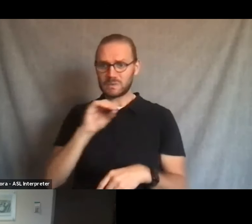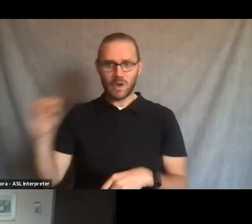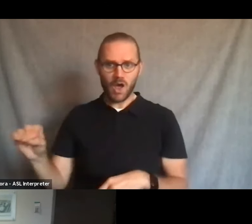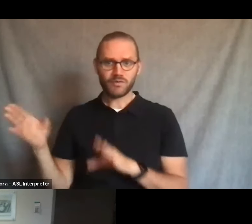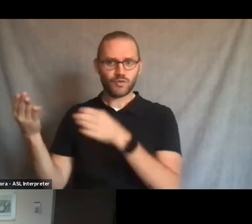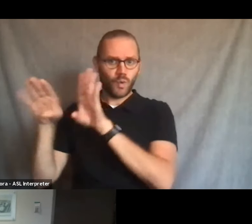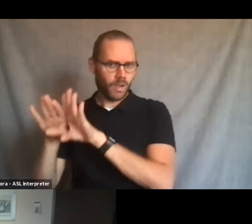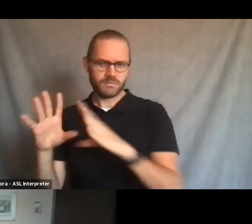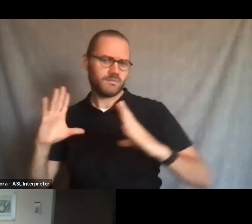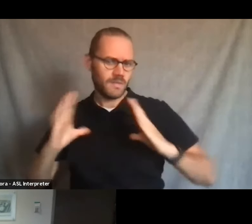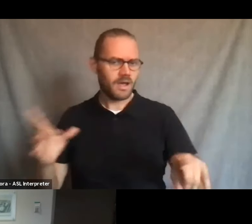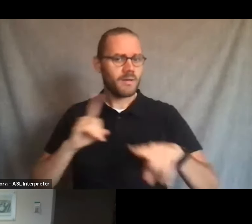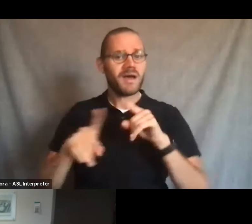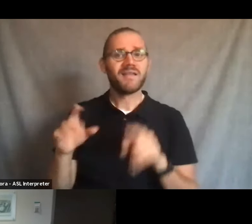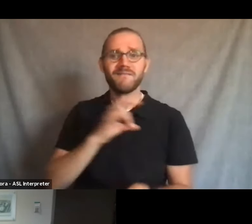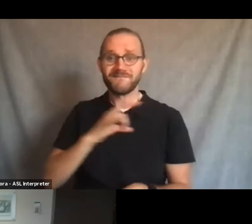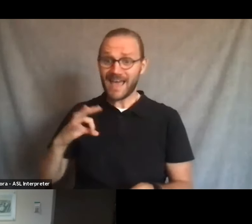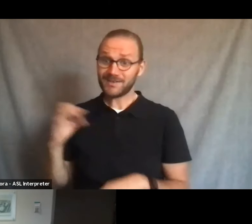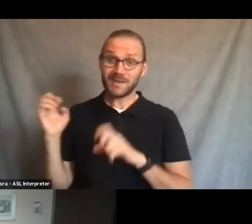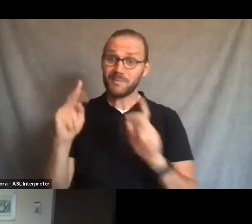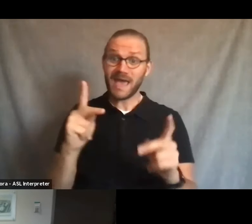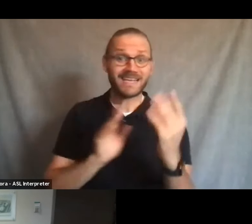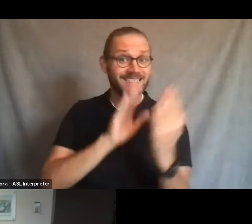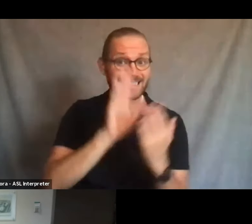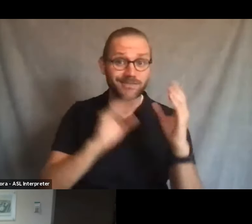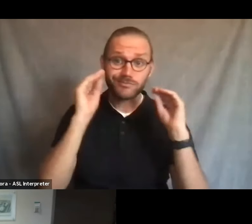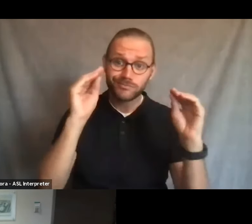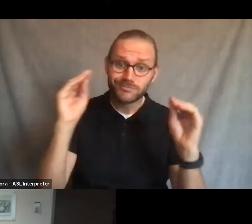But the faculty are back in they're teaching in person, and that's, you know, stressful.